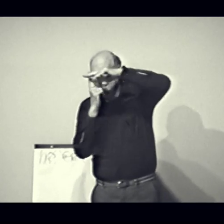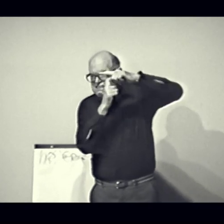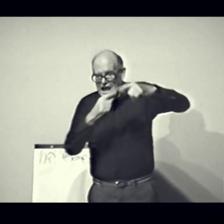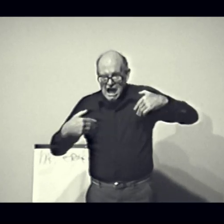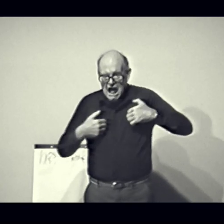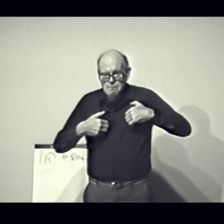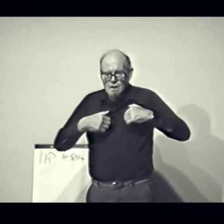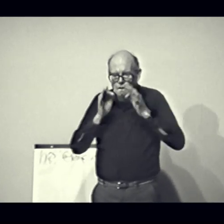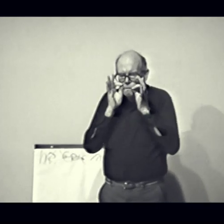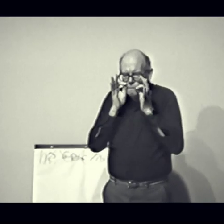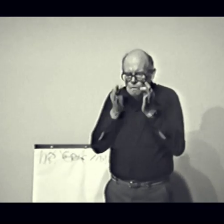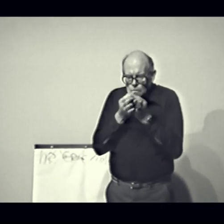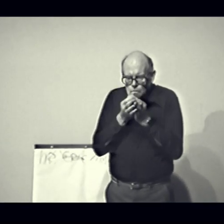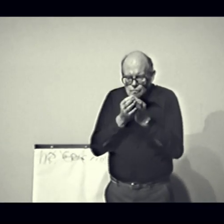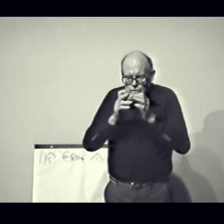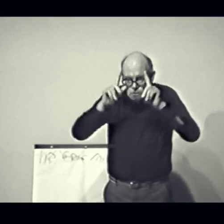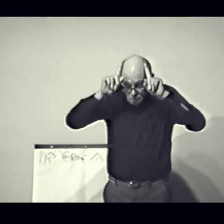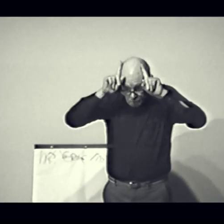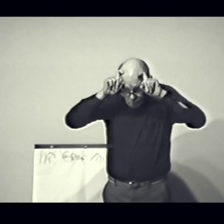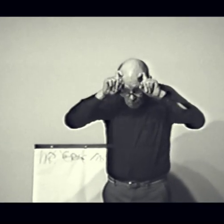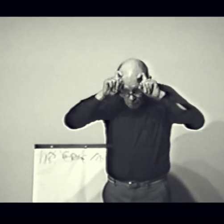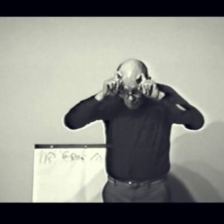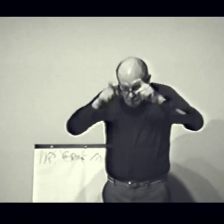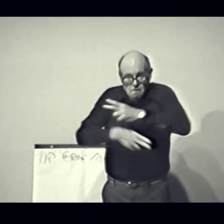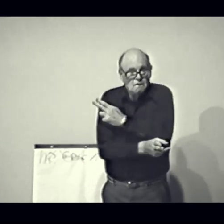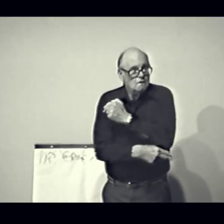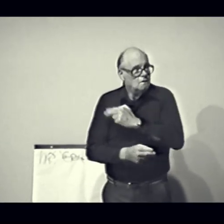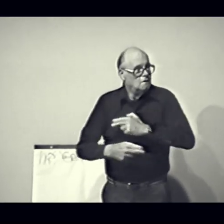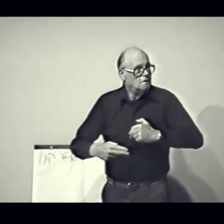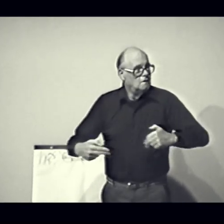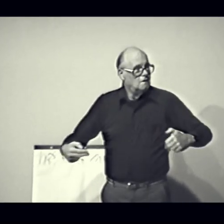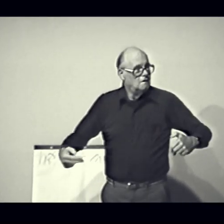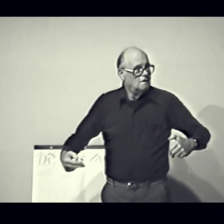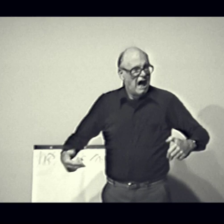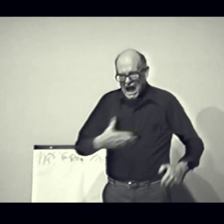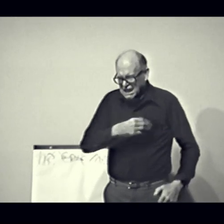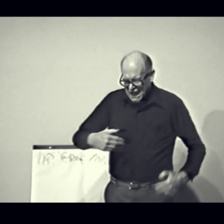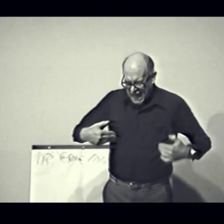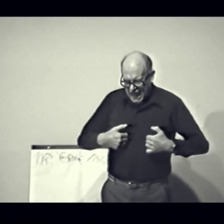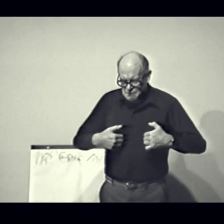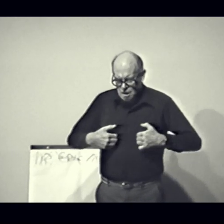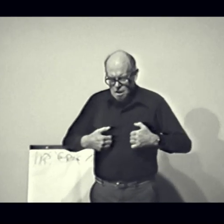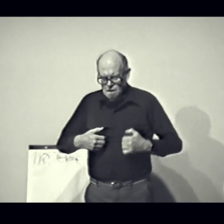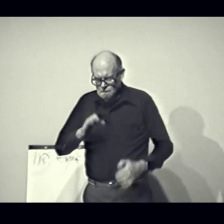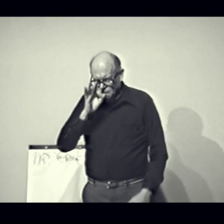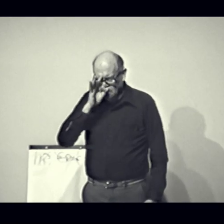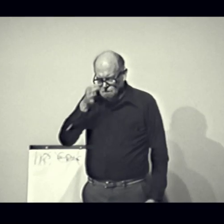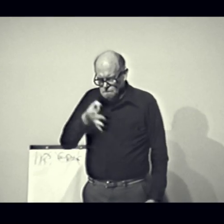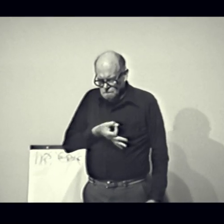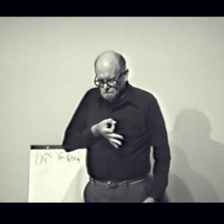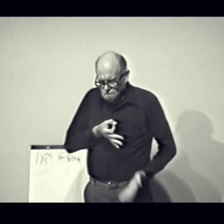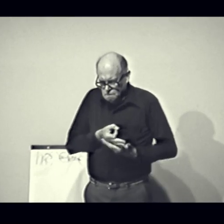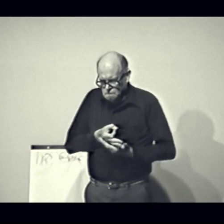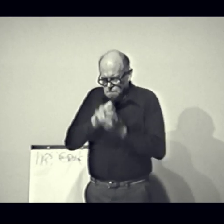All mimsy were the borogroves And the momeraths outgrabe